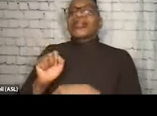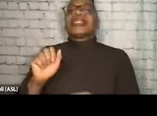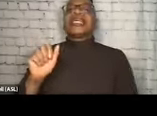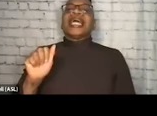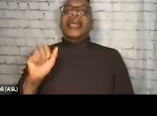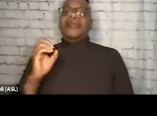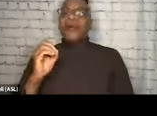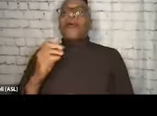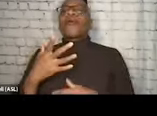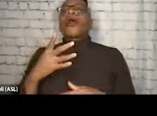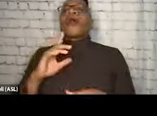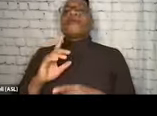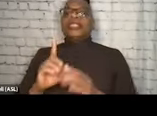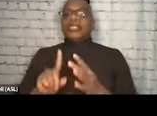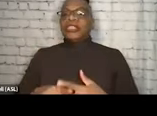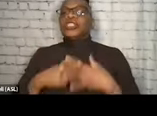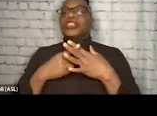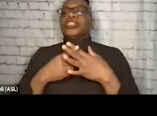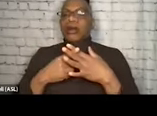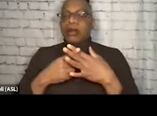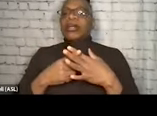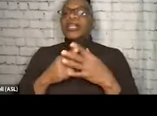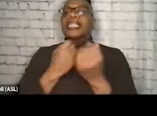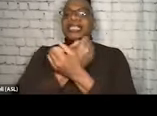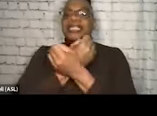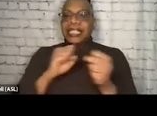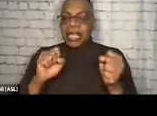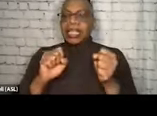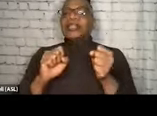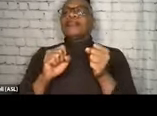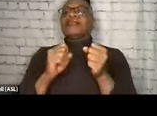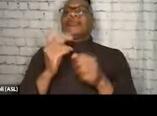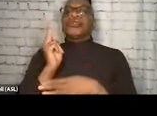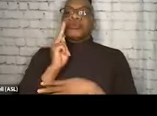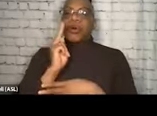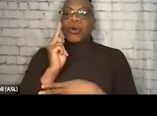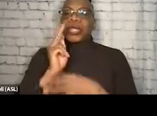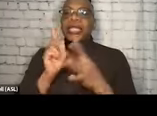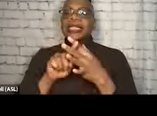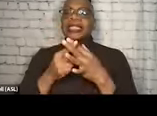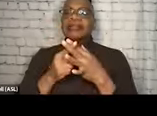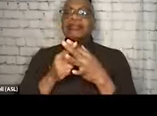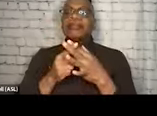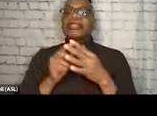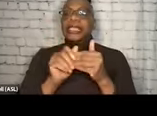where he started pioneering safer smoking initiatives, leading to the development of Smoke Works, which he's gonna talk about today.